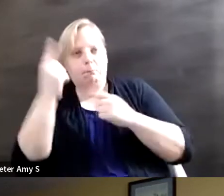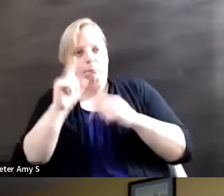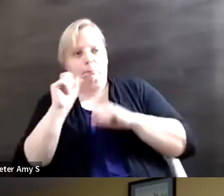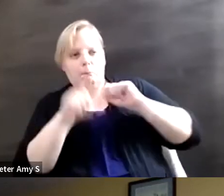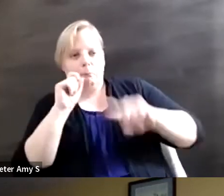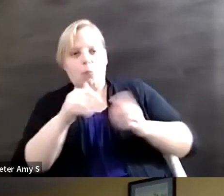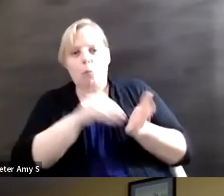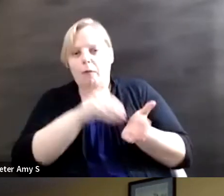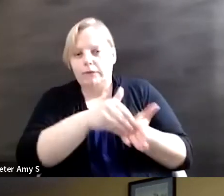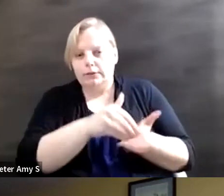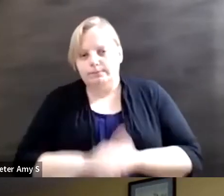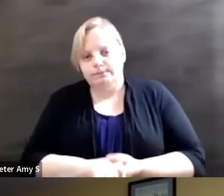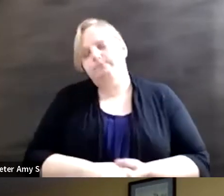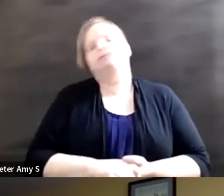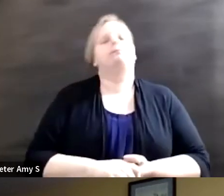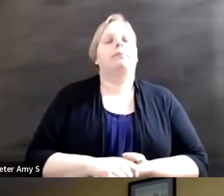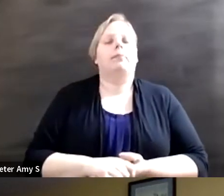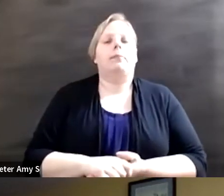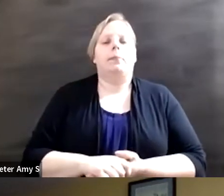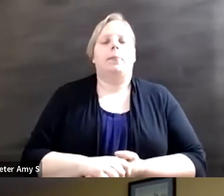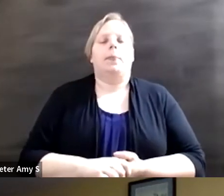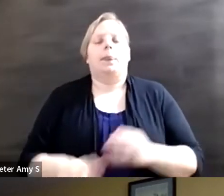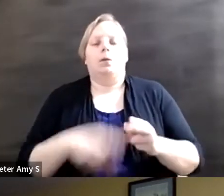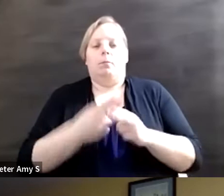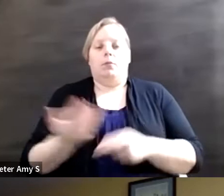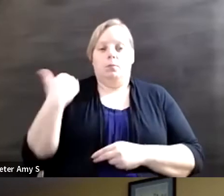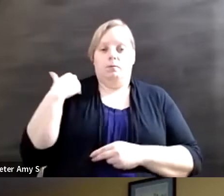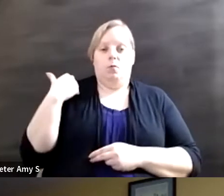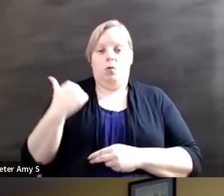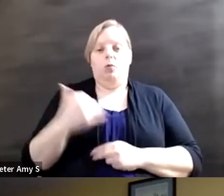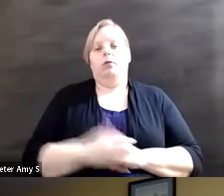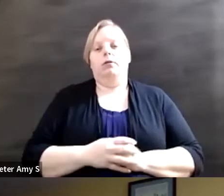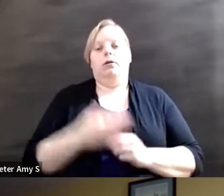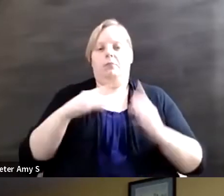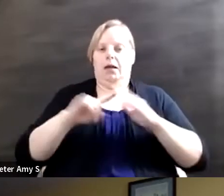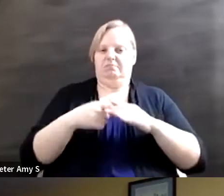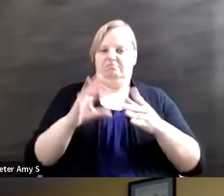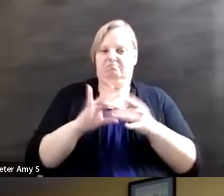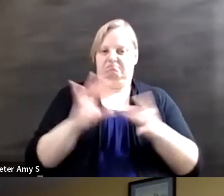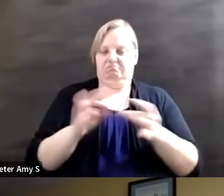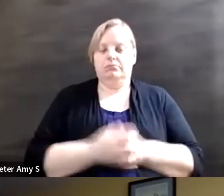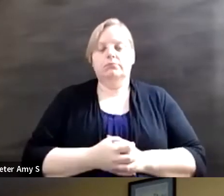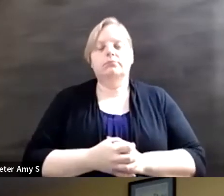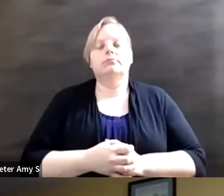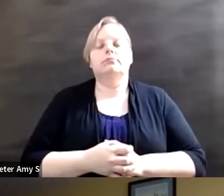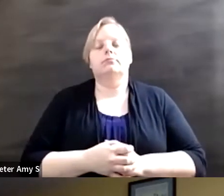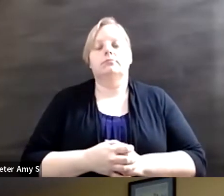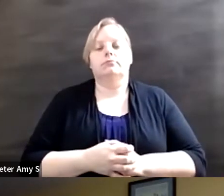So what I mentioned earlier in my in my previous remark was that, for example, the countries,